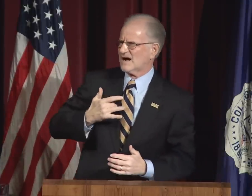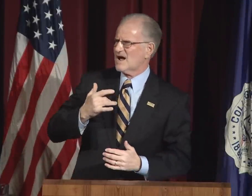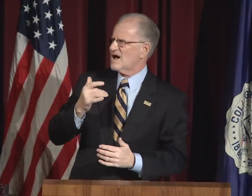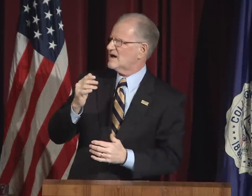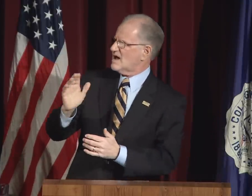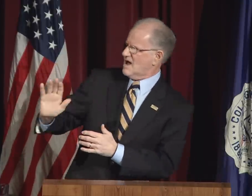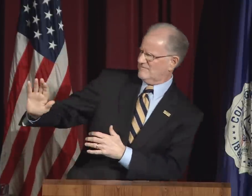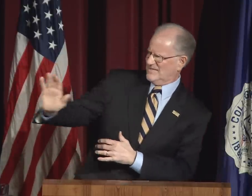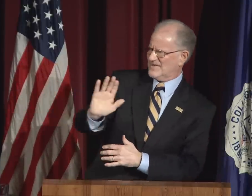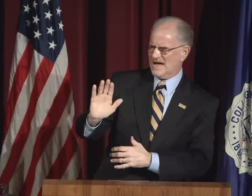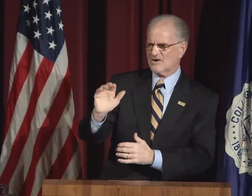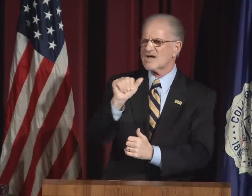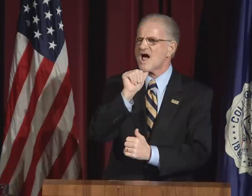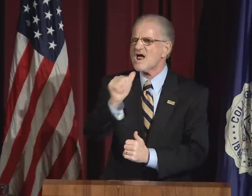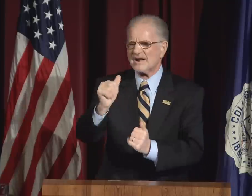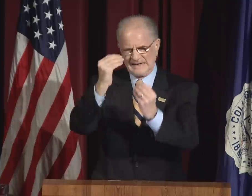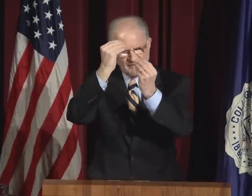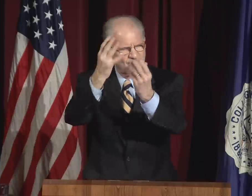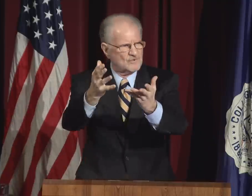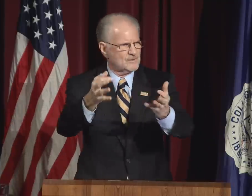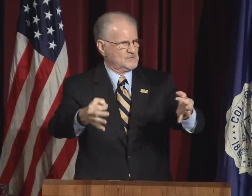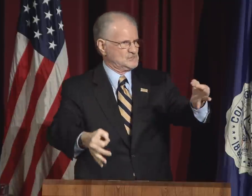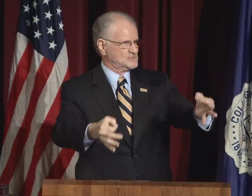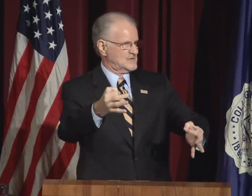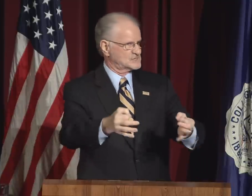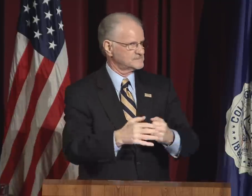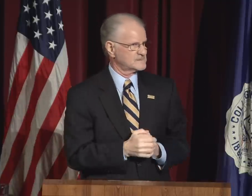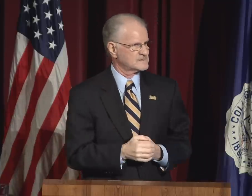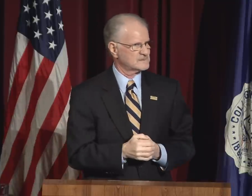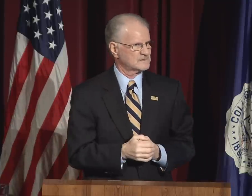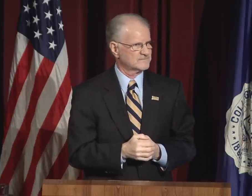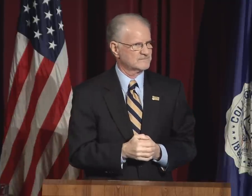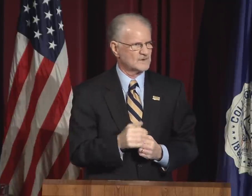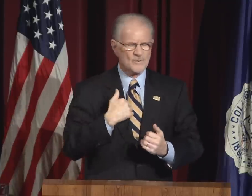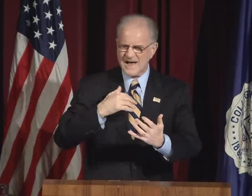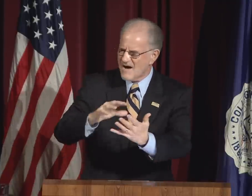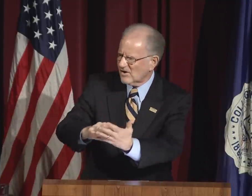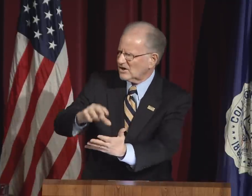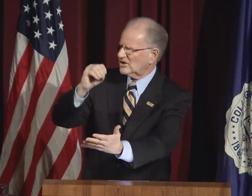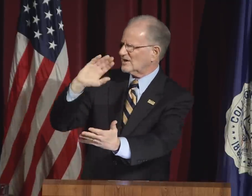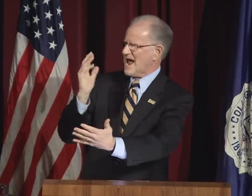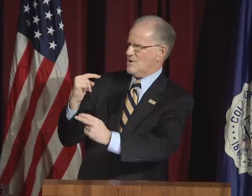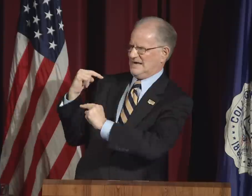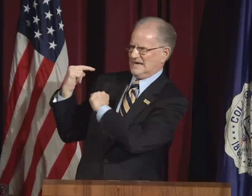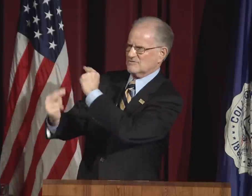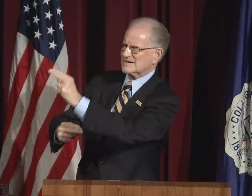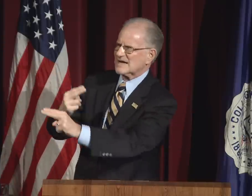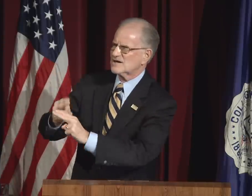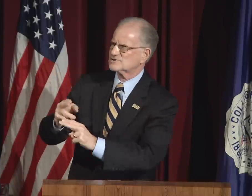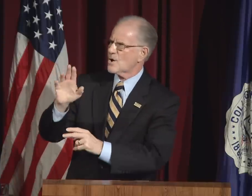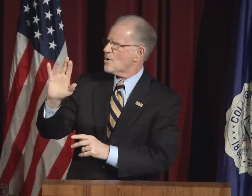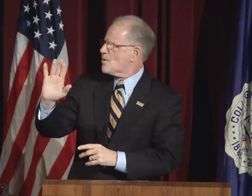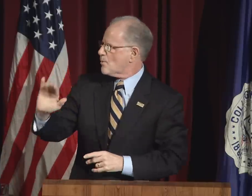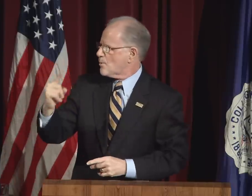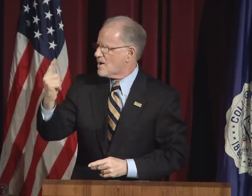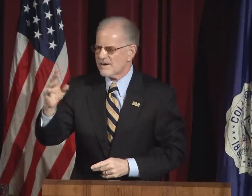We also know the heartache of feeling their uninformed judgment.